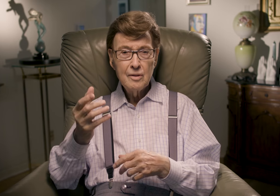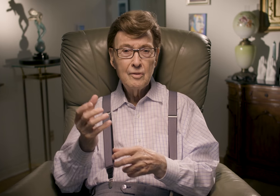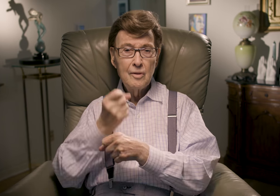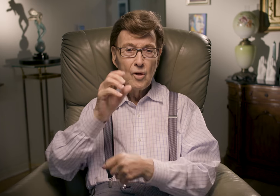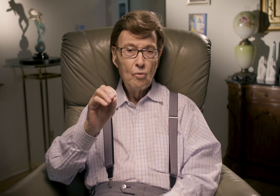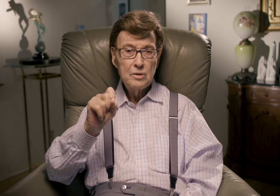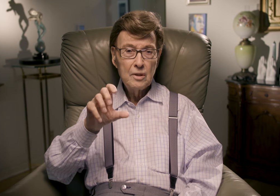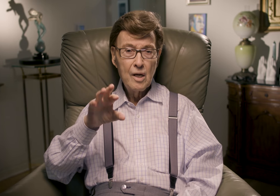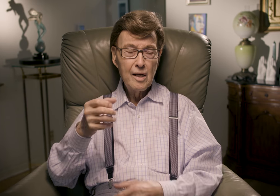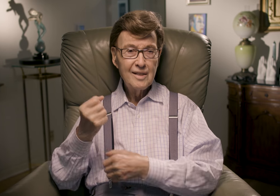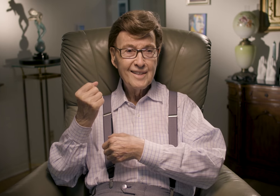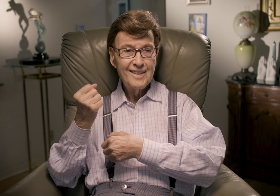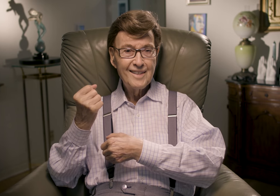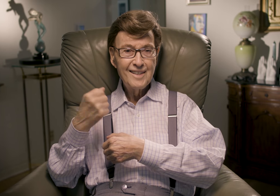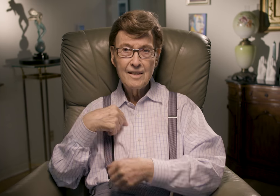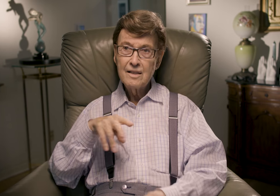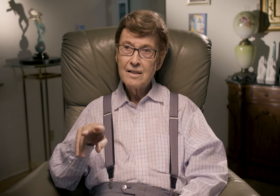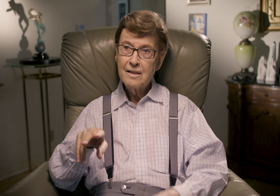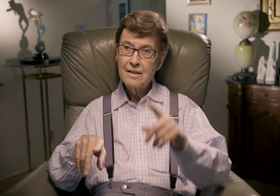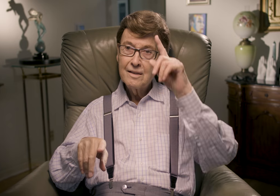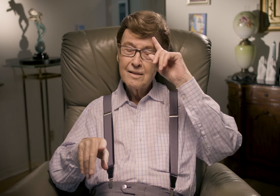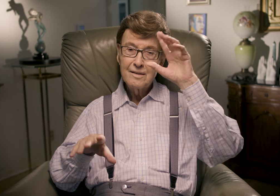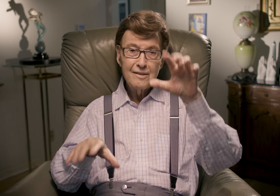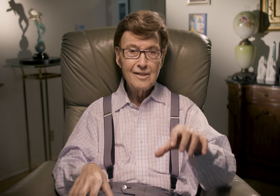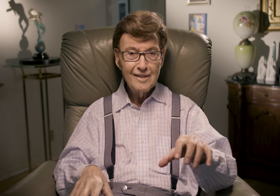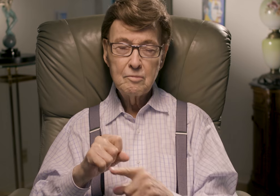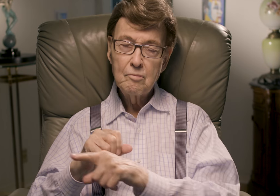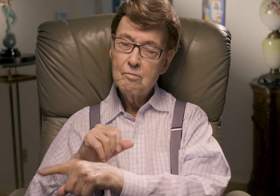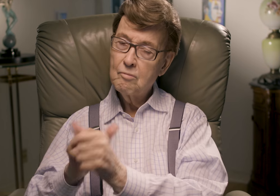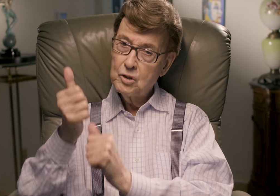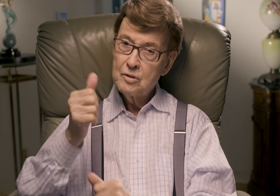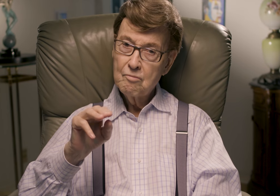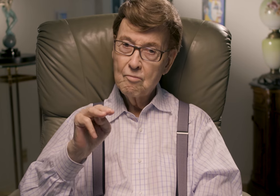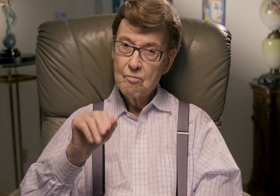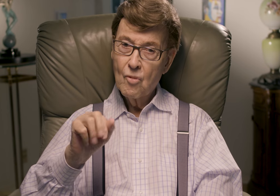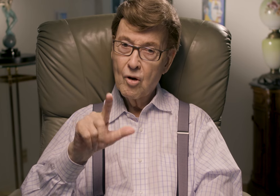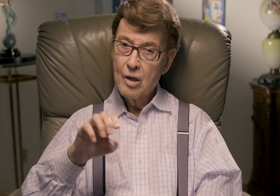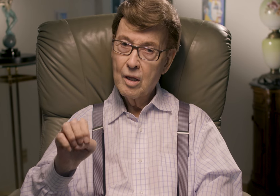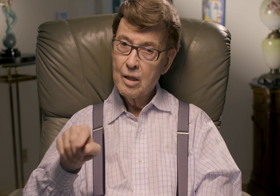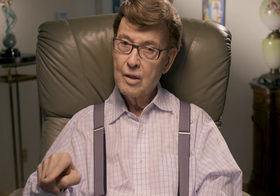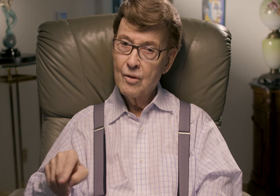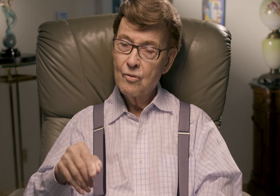she won an Oscar with a proud smile. I was shocked. Most of the credit goes to Marlee